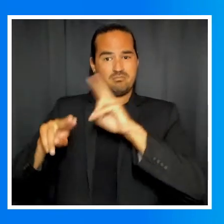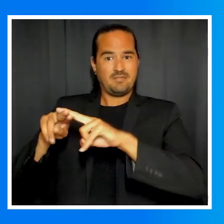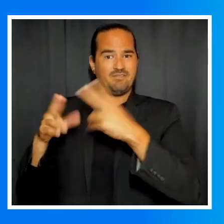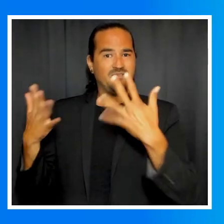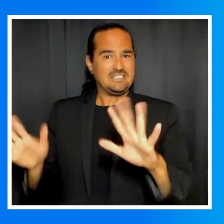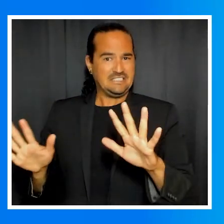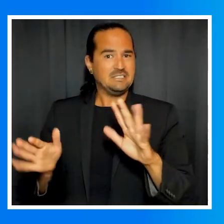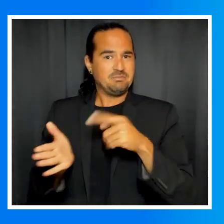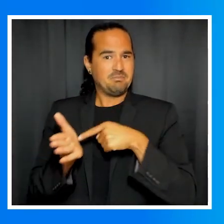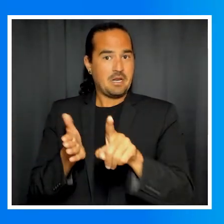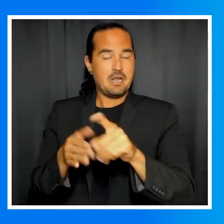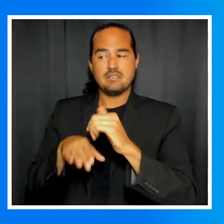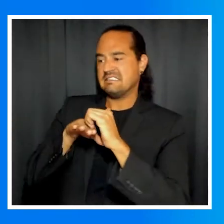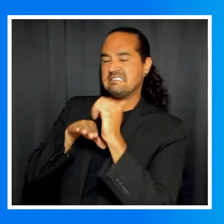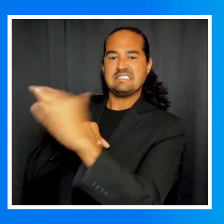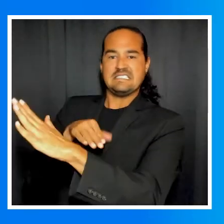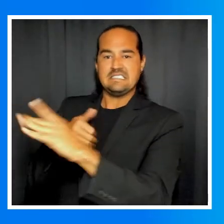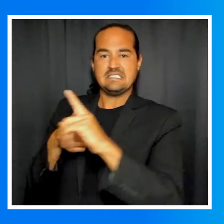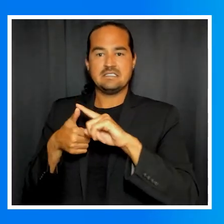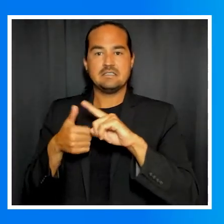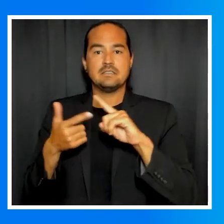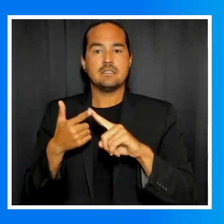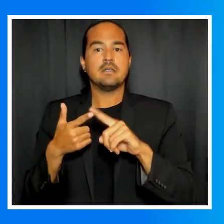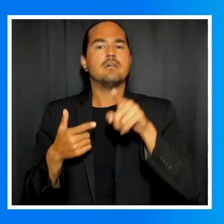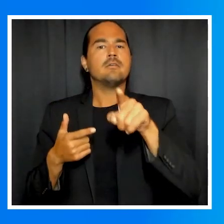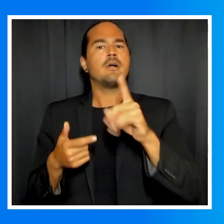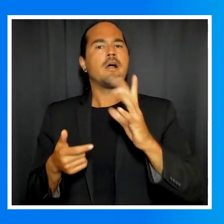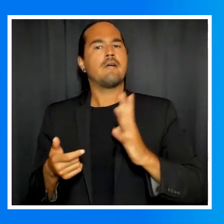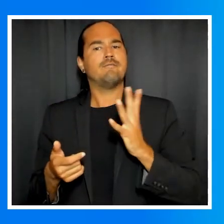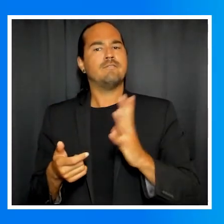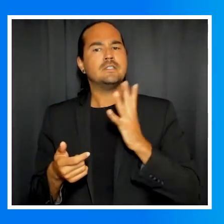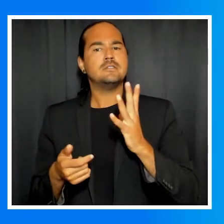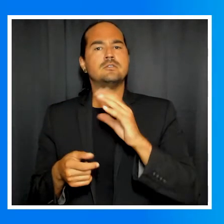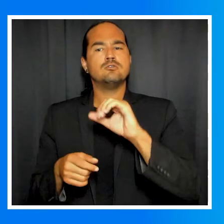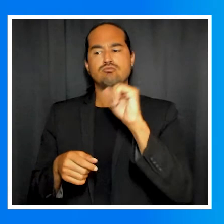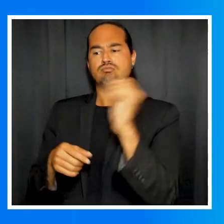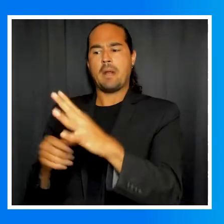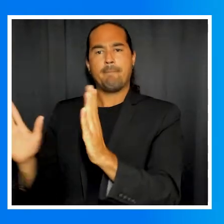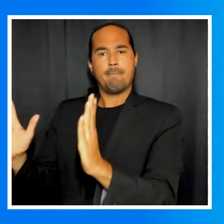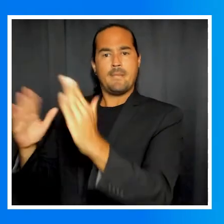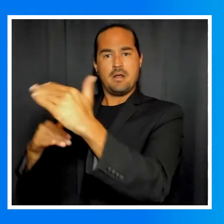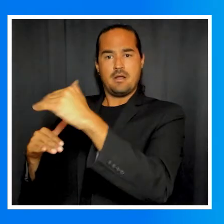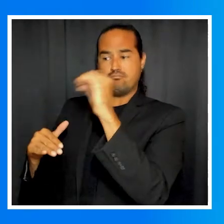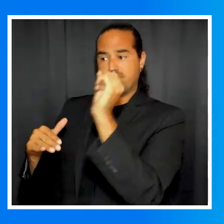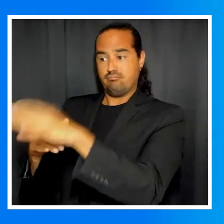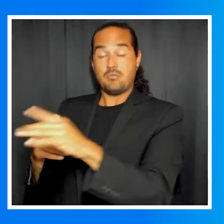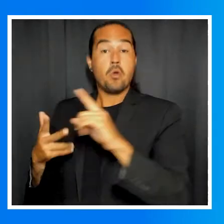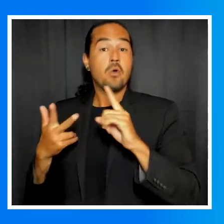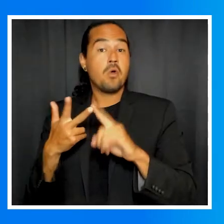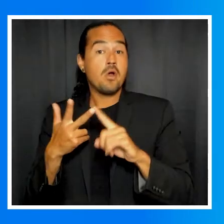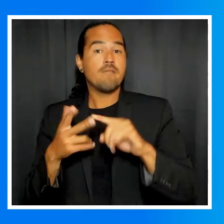With the provided postage paid return envelope via standard mail, by dropping their ballot in an official ballot drop box,